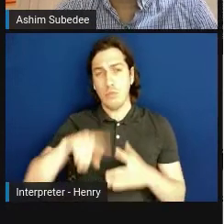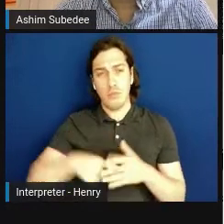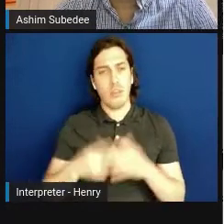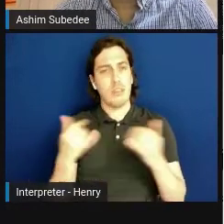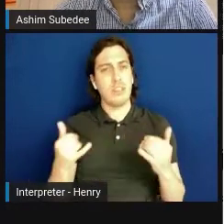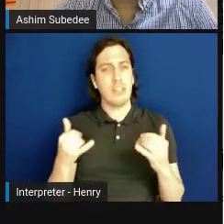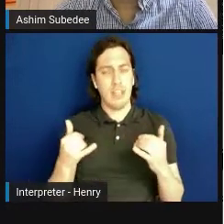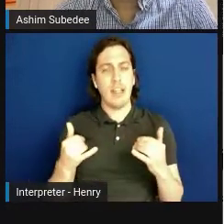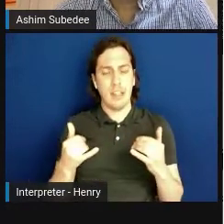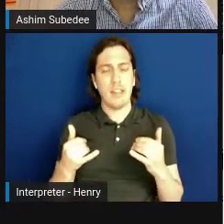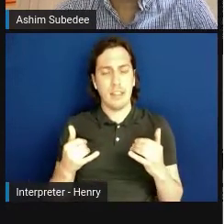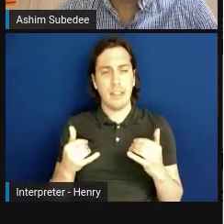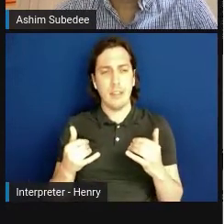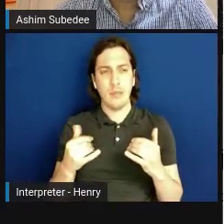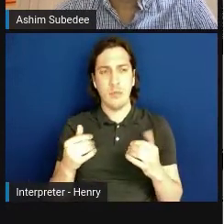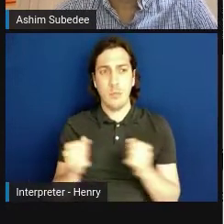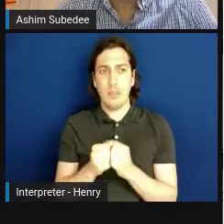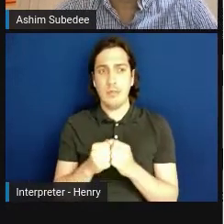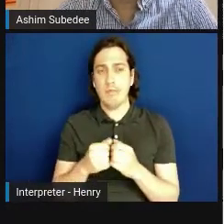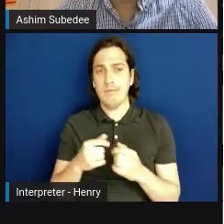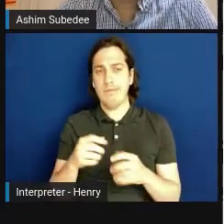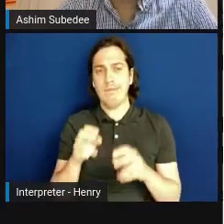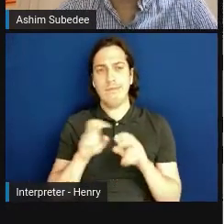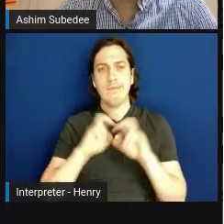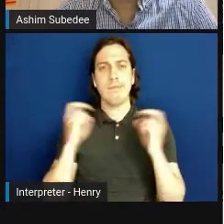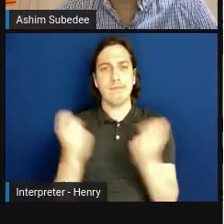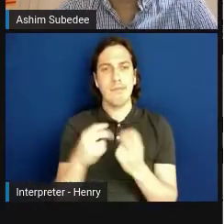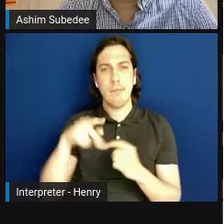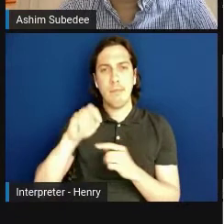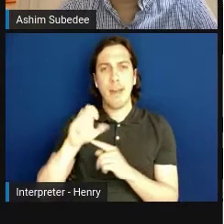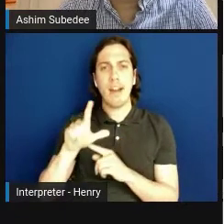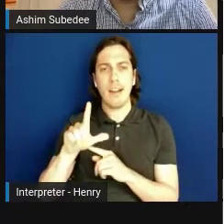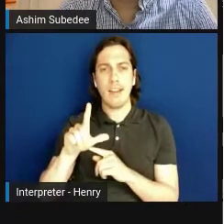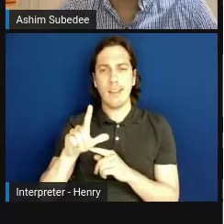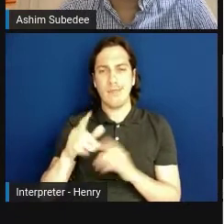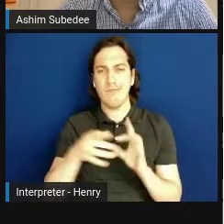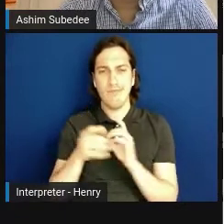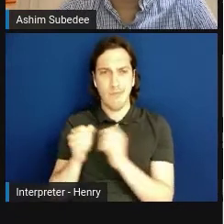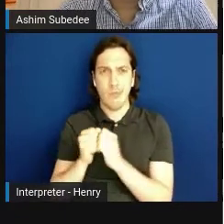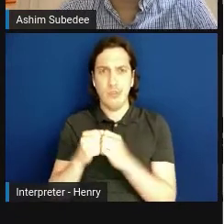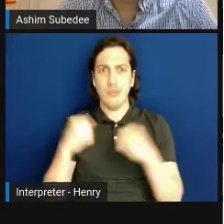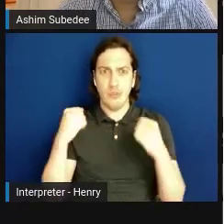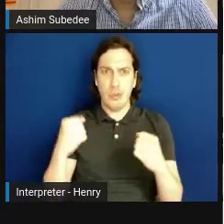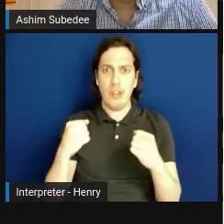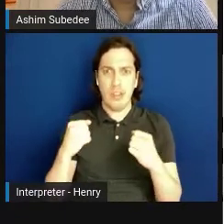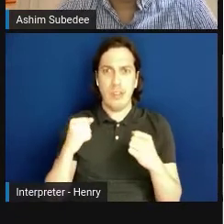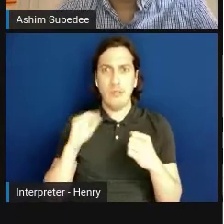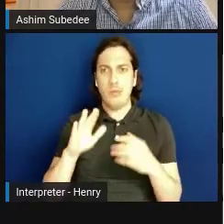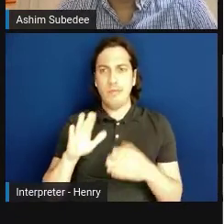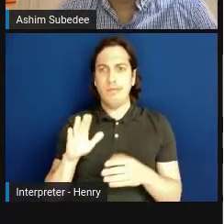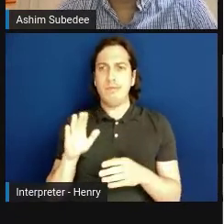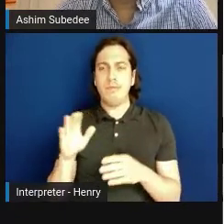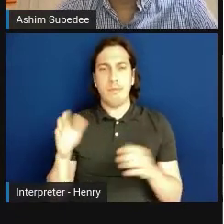with a really exciting panel on strengthening your small business with academic partnerships. My name is Ashim Subedee.